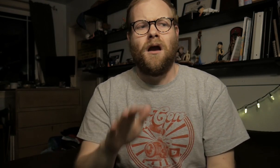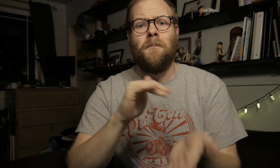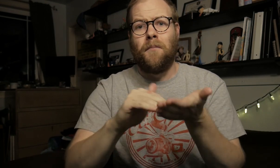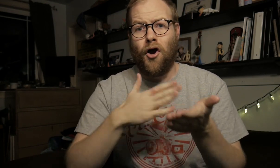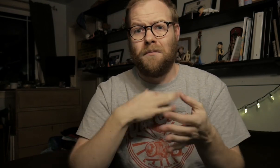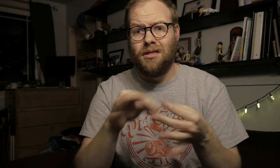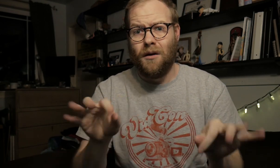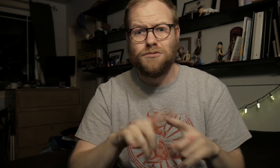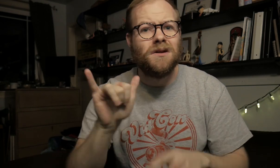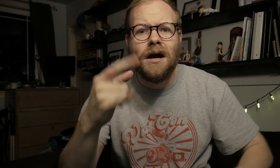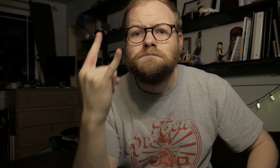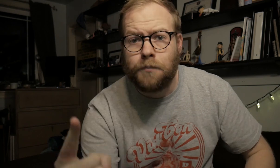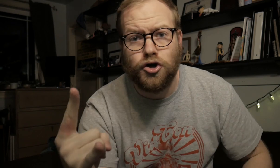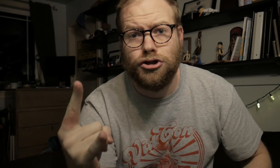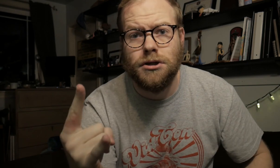Pardon my language, but that's bullshit.